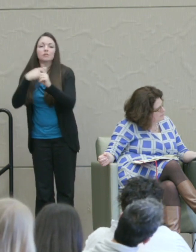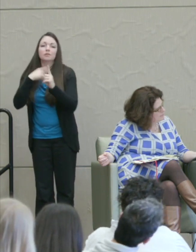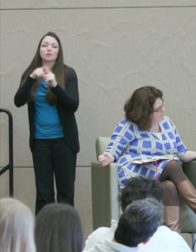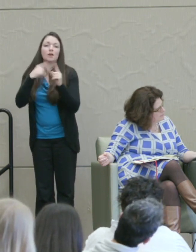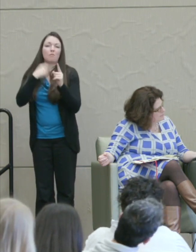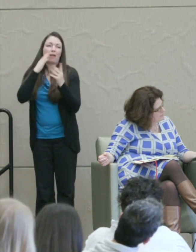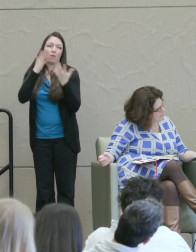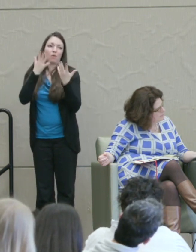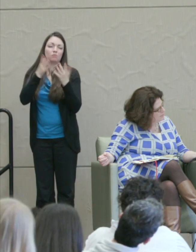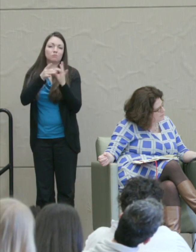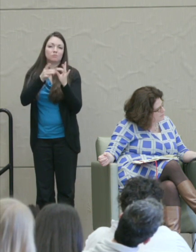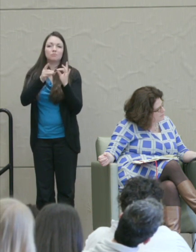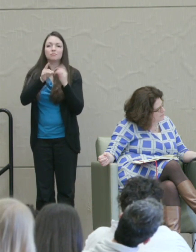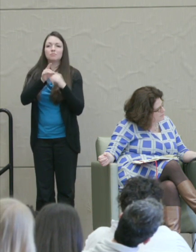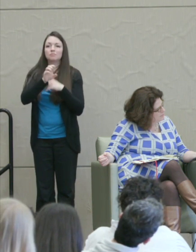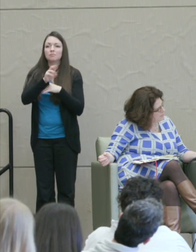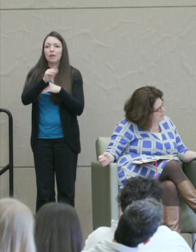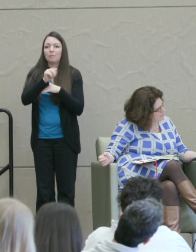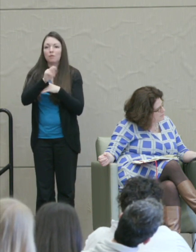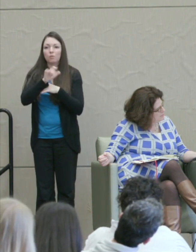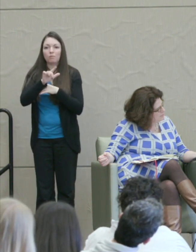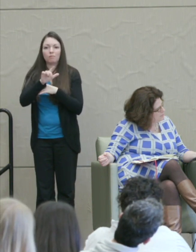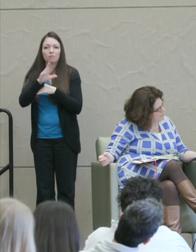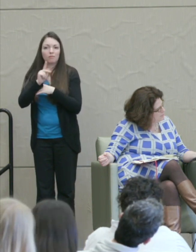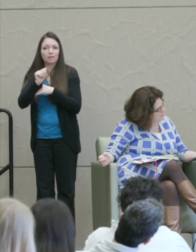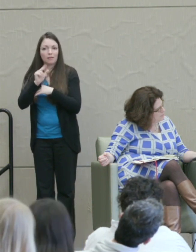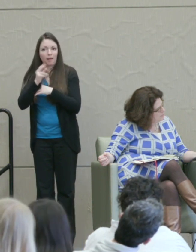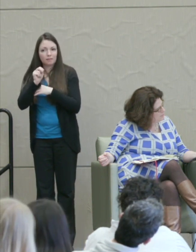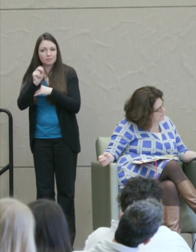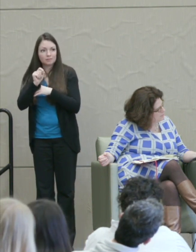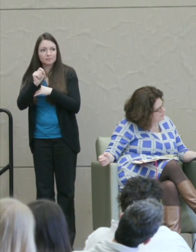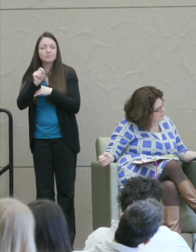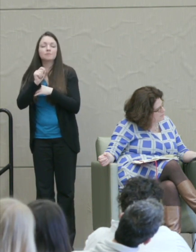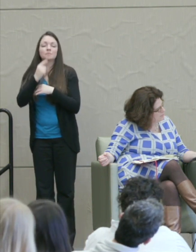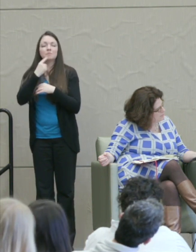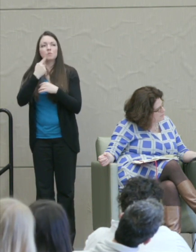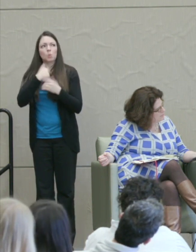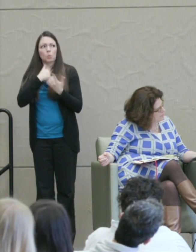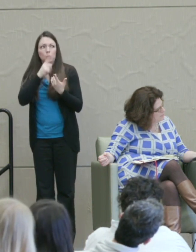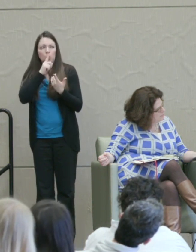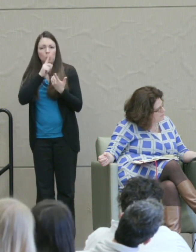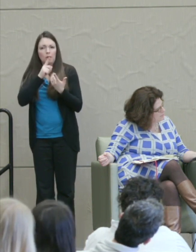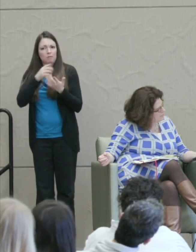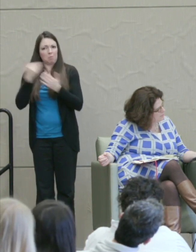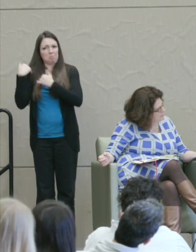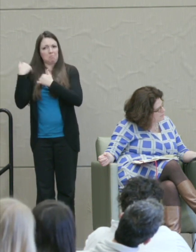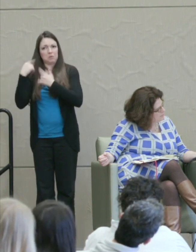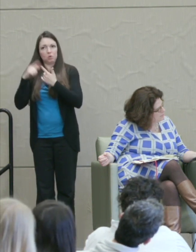Kant says, "We have an obligation to cultivate hope in ourselves because we have an obligation